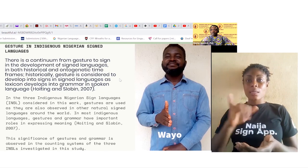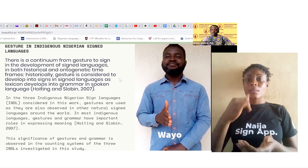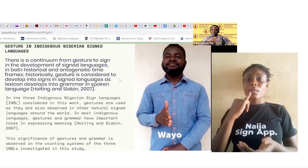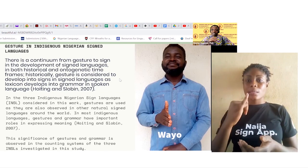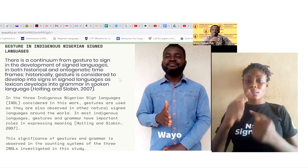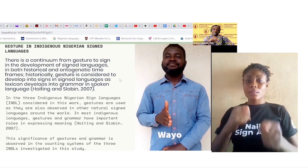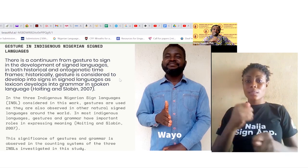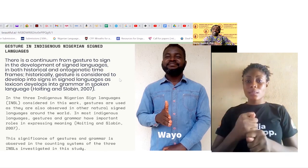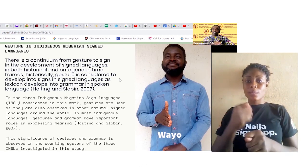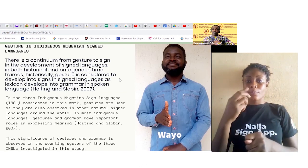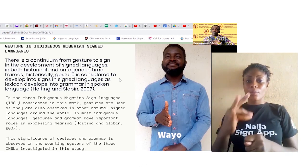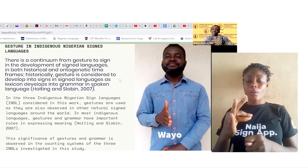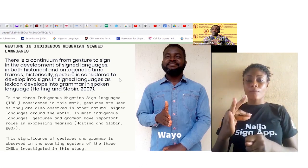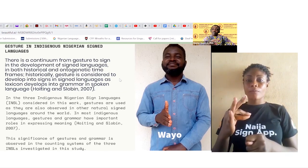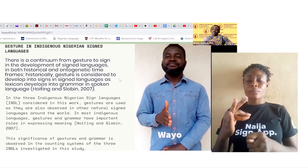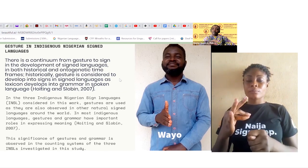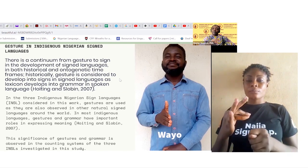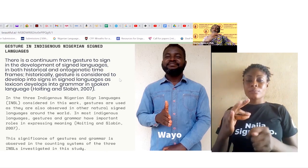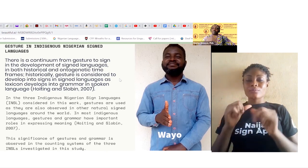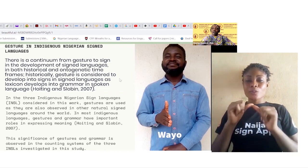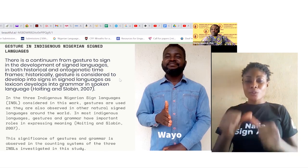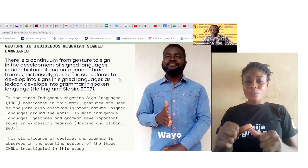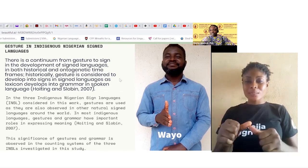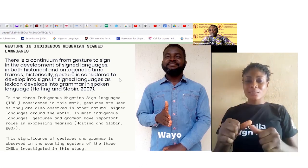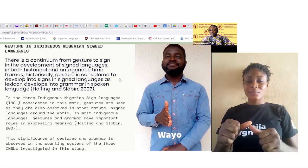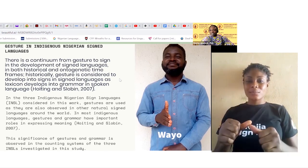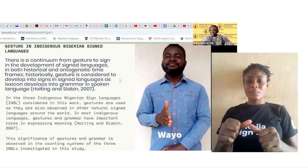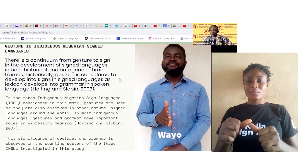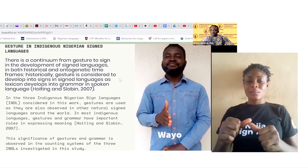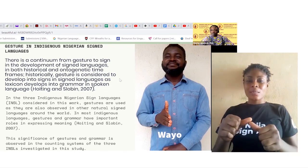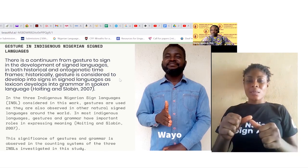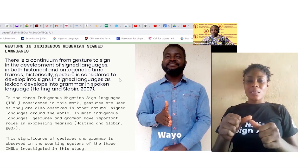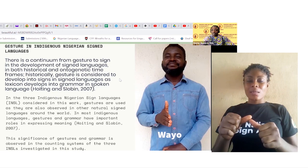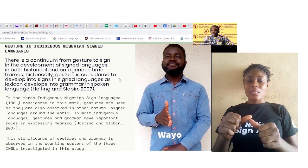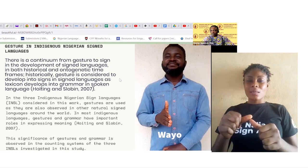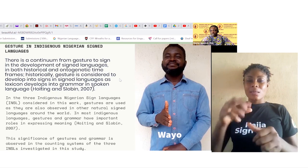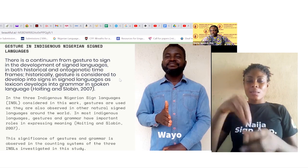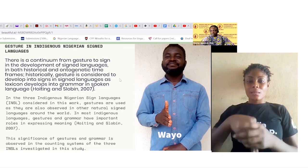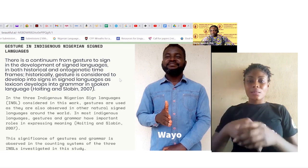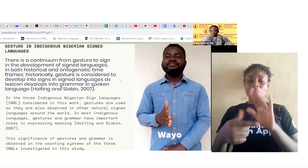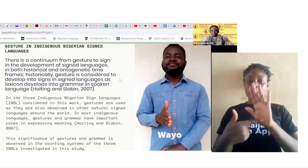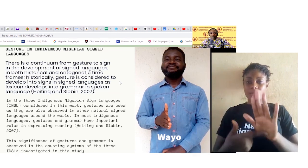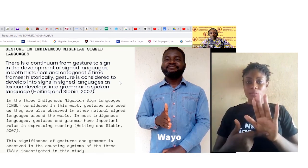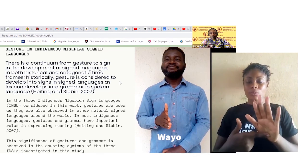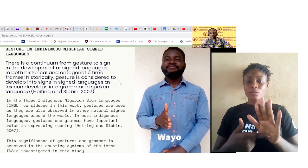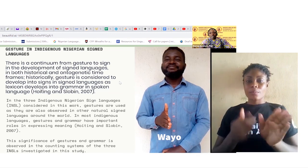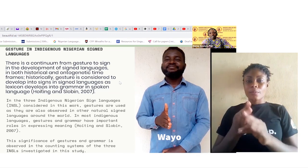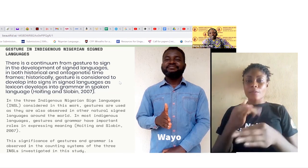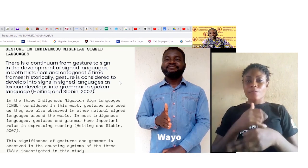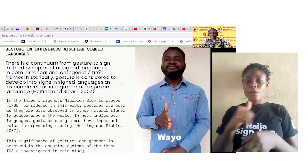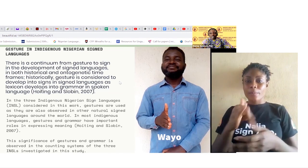the gestures forming part of the signing system of the community. In the three indigenous